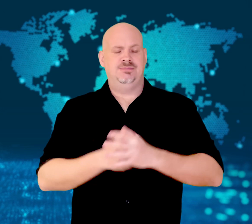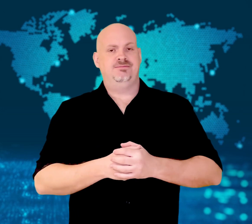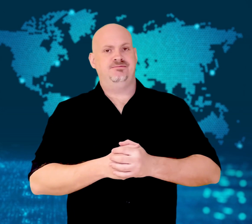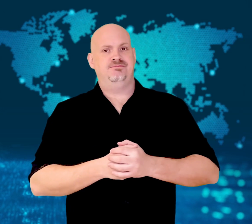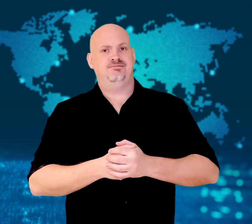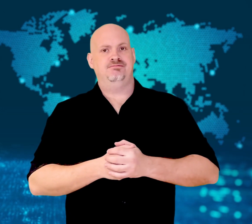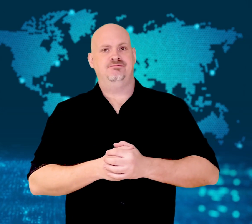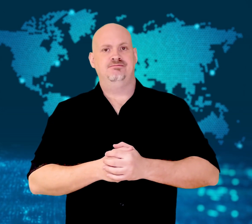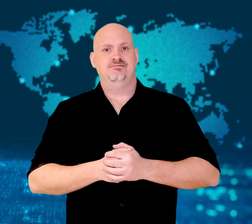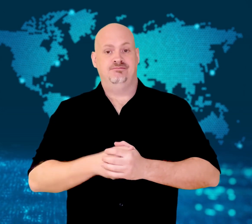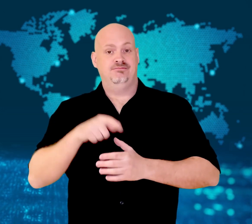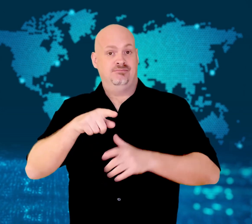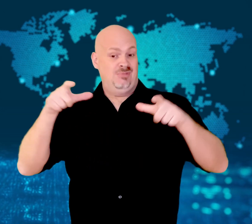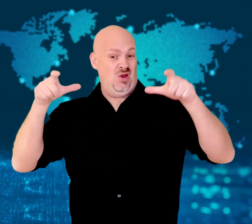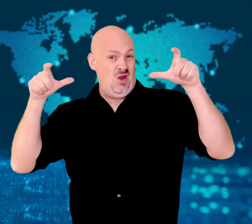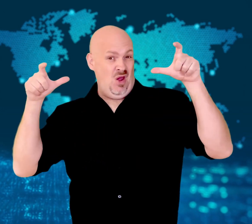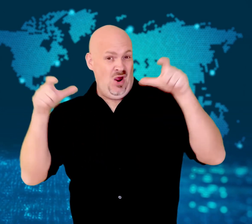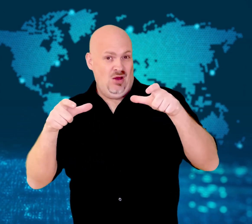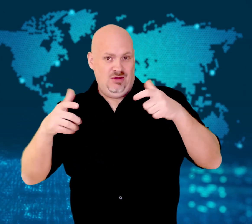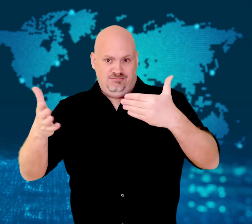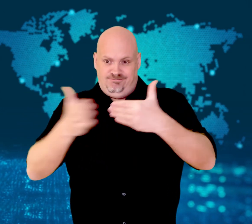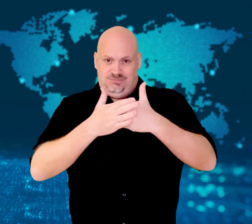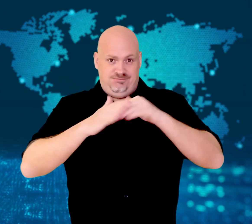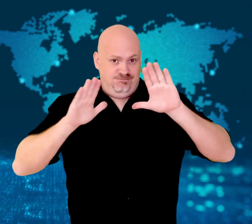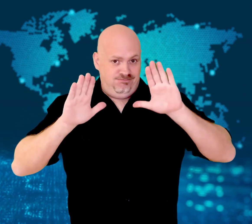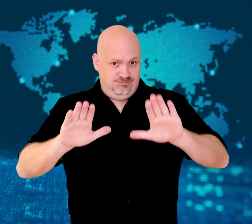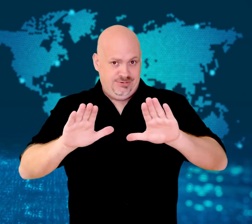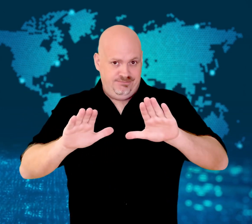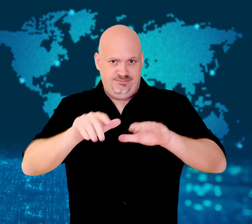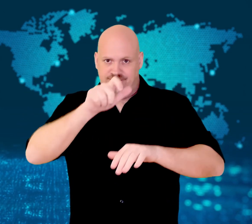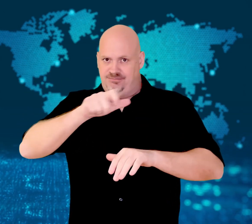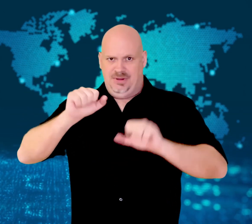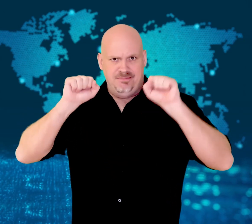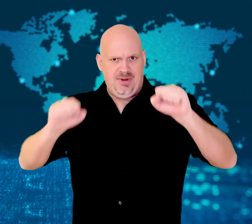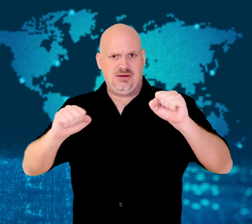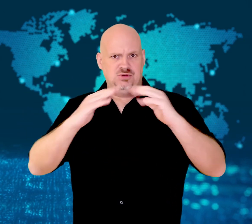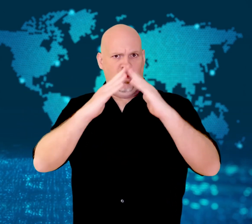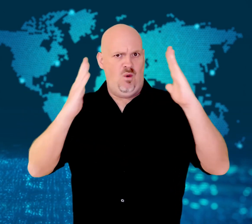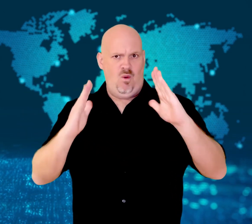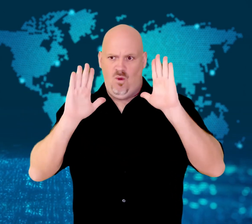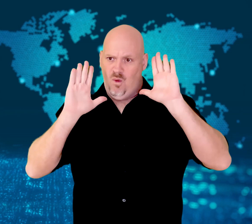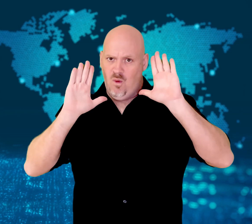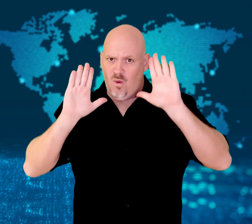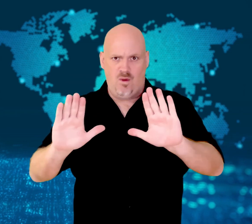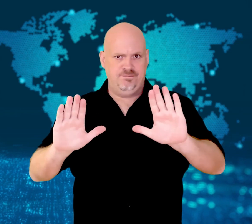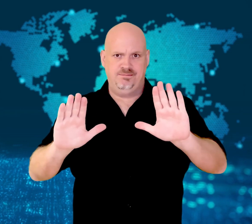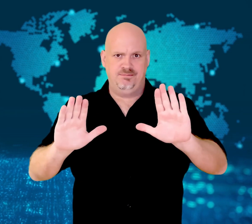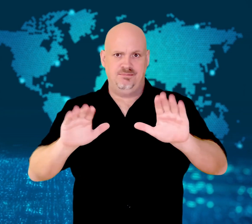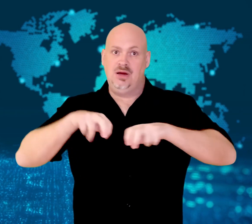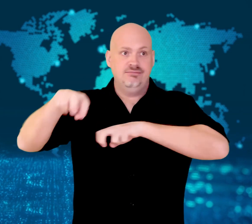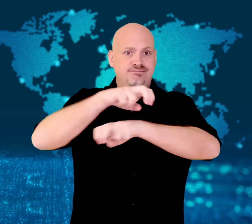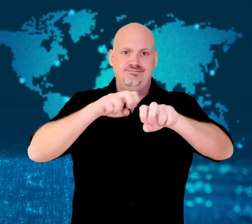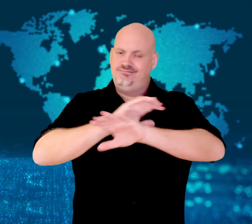The second phase is expected to affect around 14 million more people.